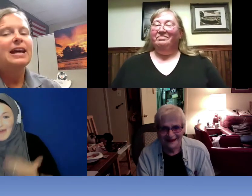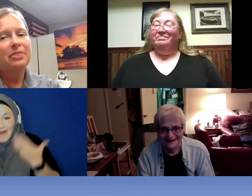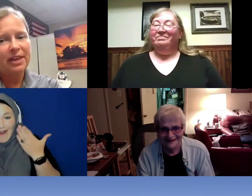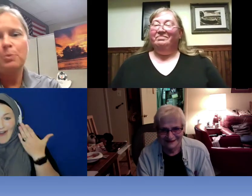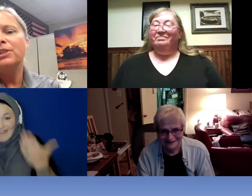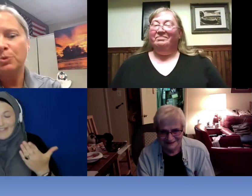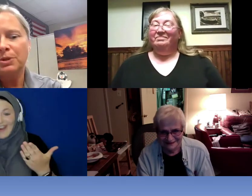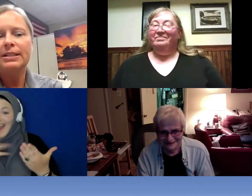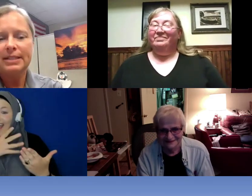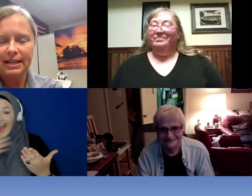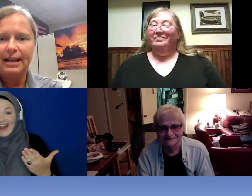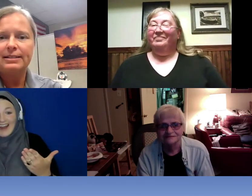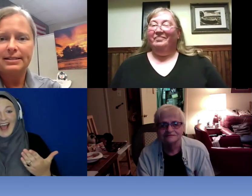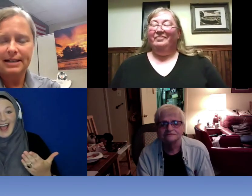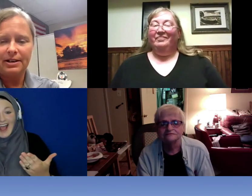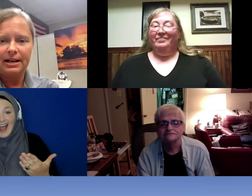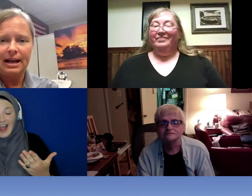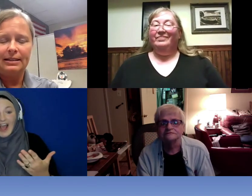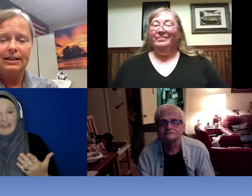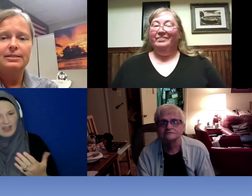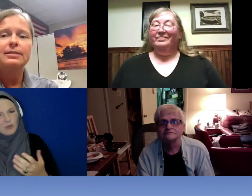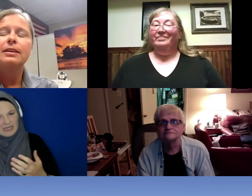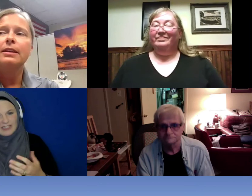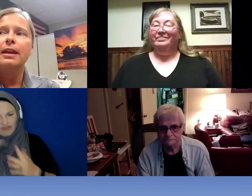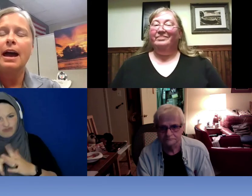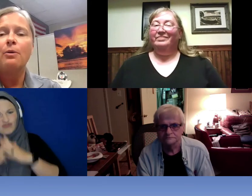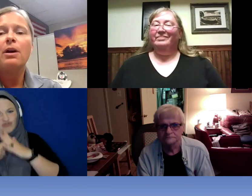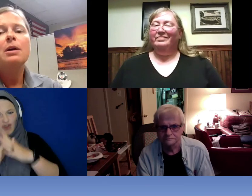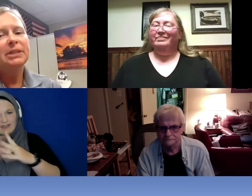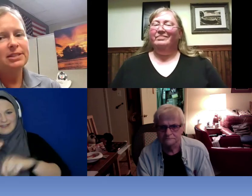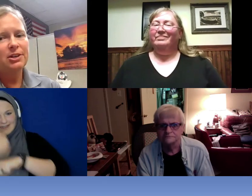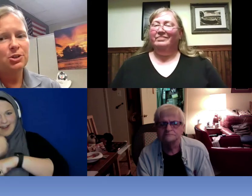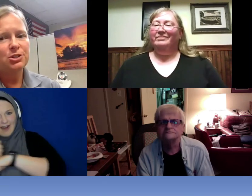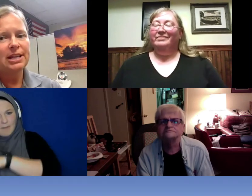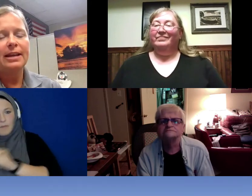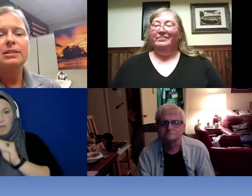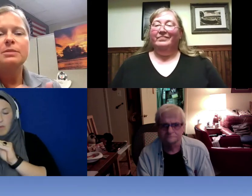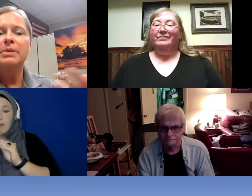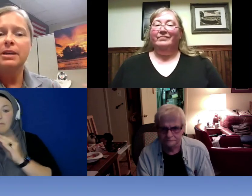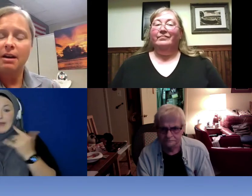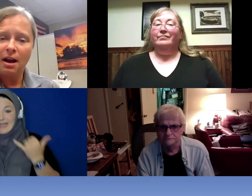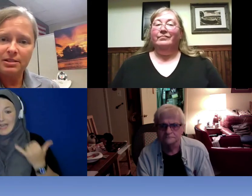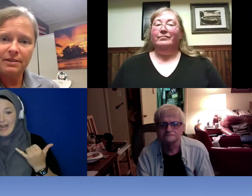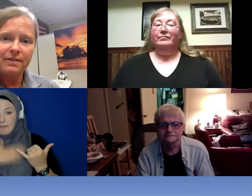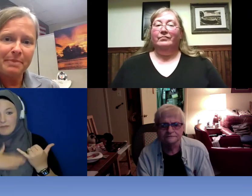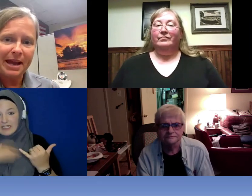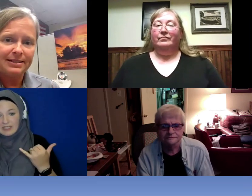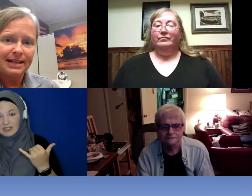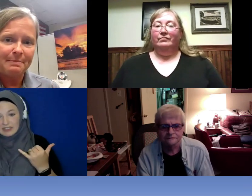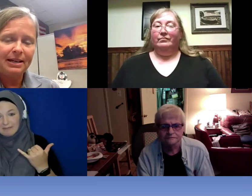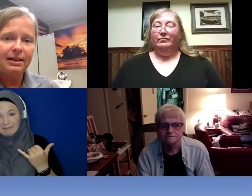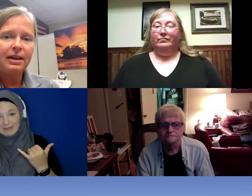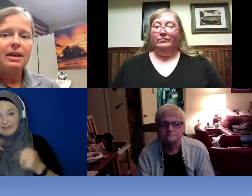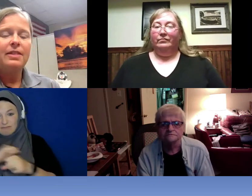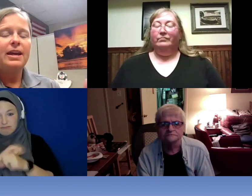I think we do need to get started on this . Now, please understand because of the pandemic, that